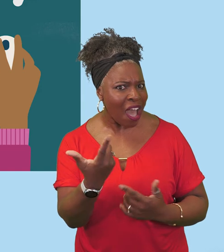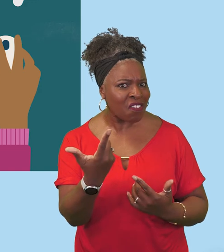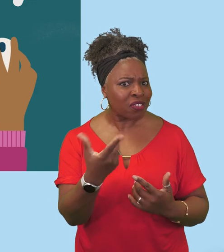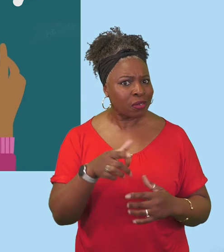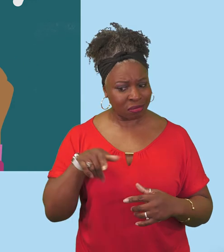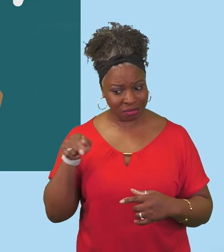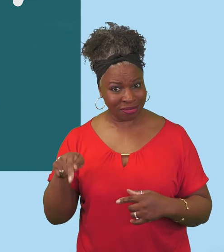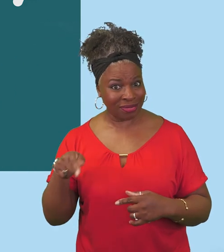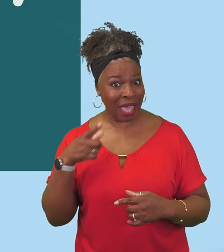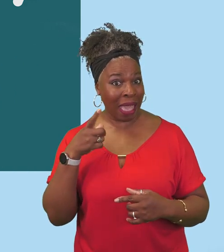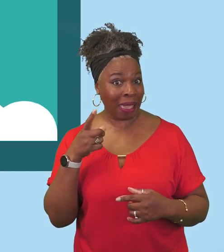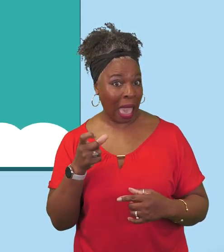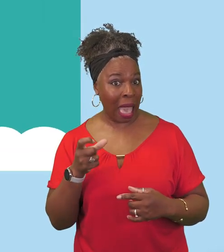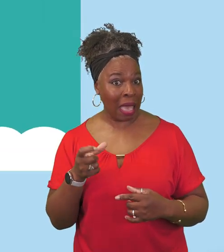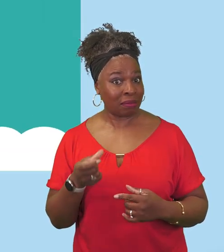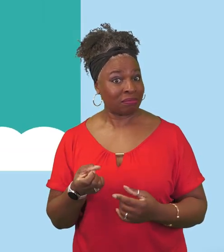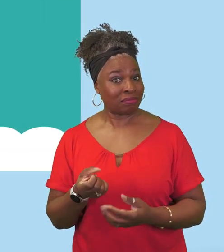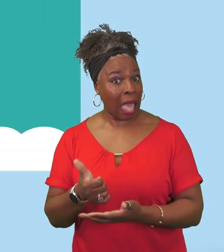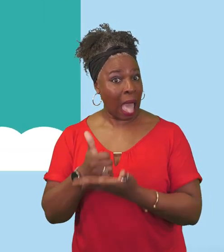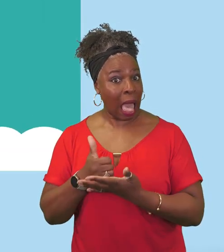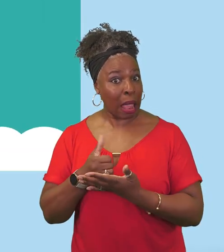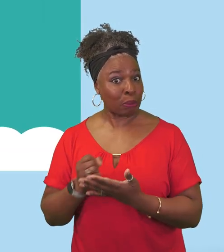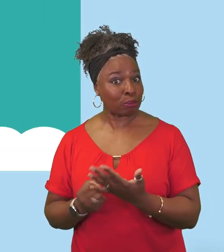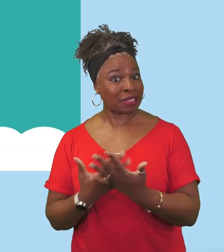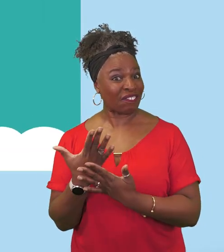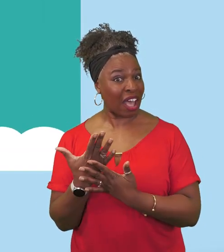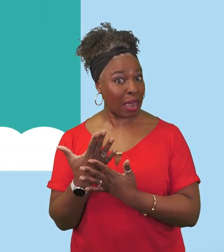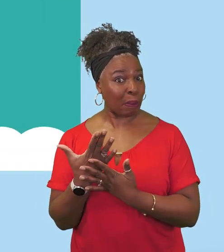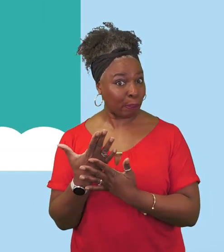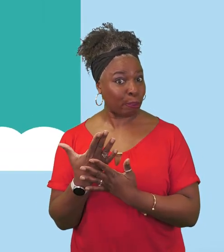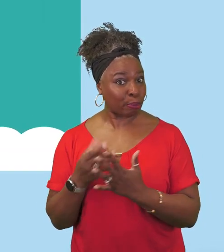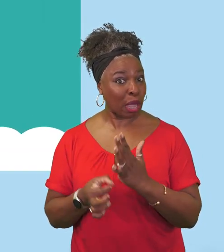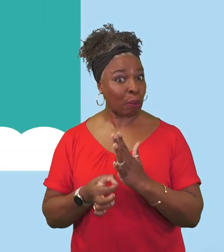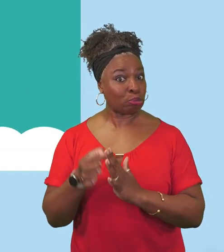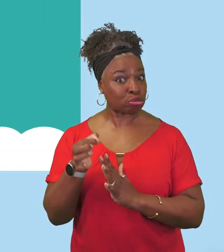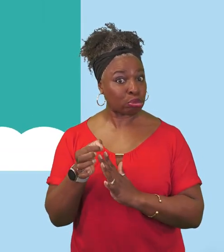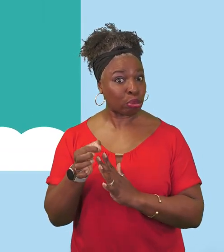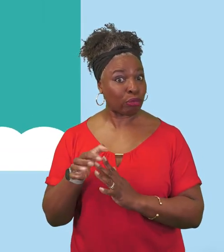young people and parents can also be involved in the development of their area's Local Offer.